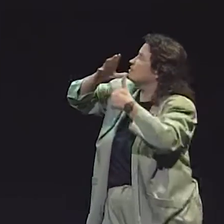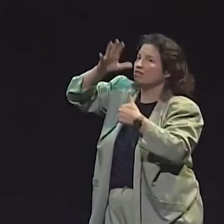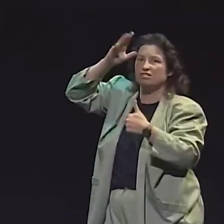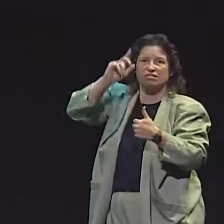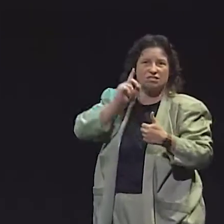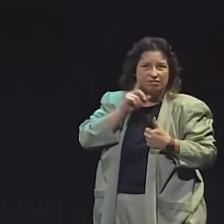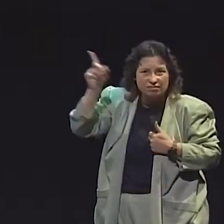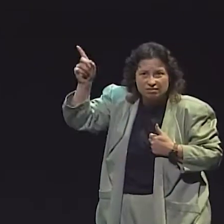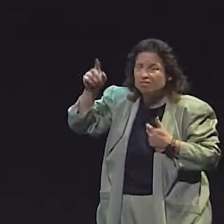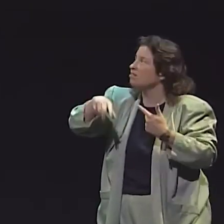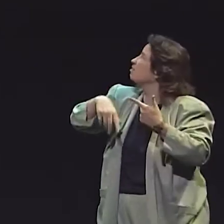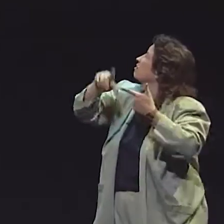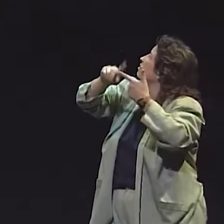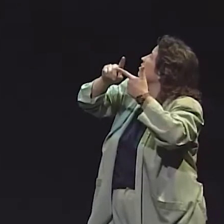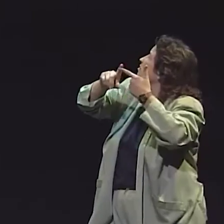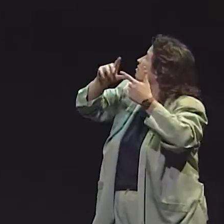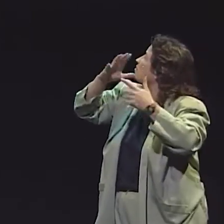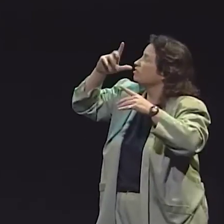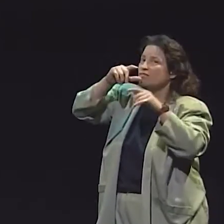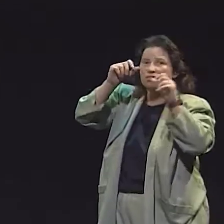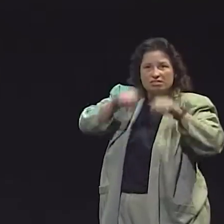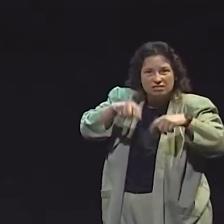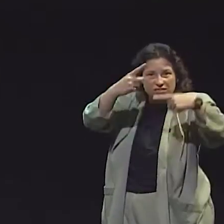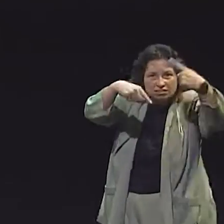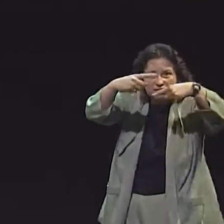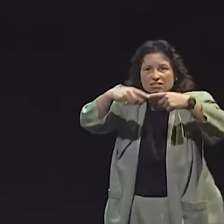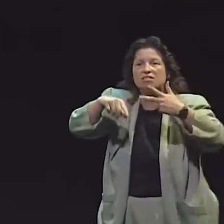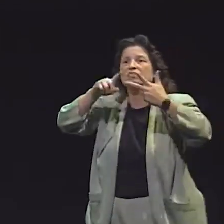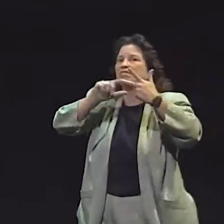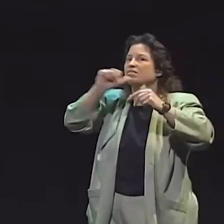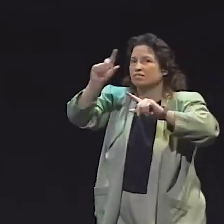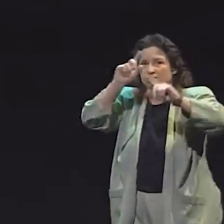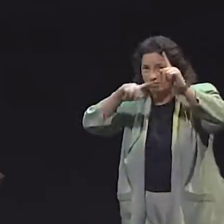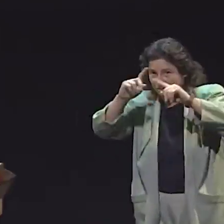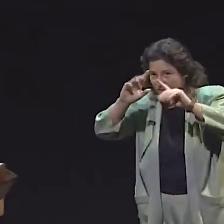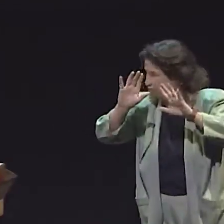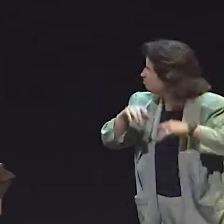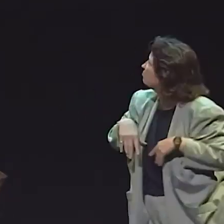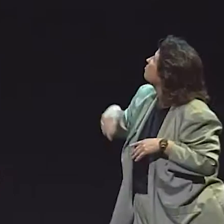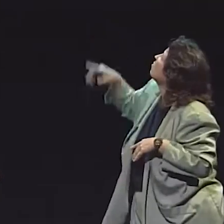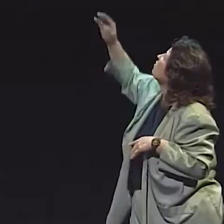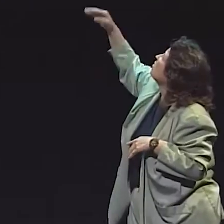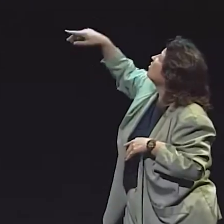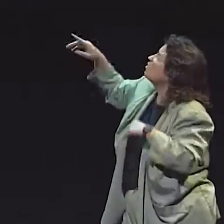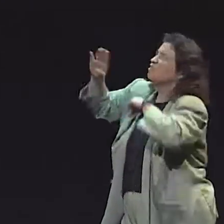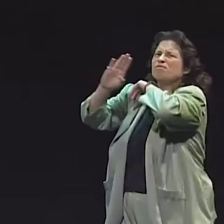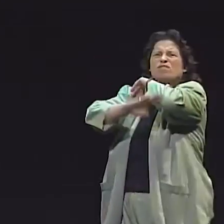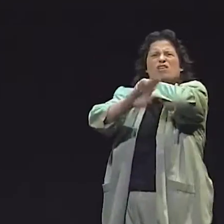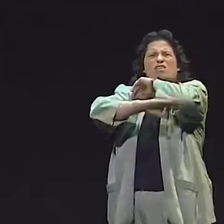OK, NOW, THESE ARE STUDIES OF INDIVIDUAL CHILDREN. FIRST GROUP--FIRST CHILD HAD DEAF PARENTS;